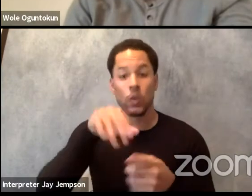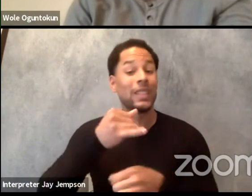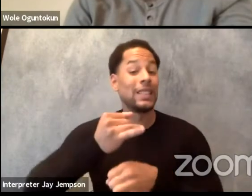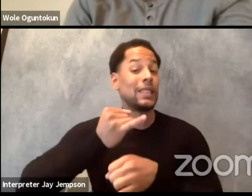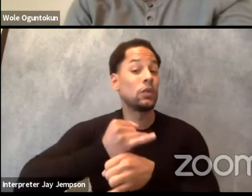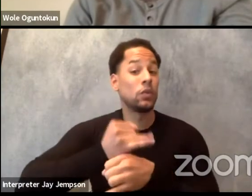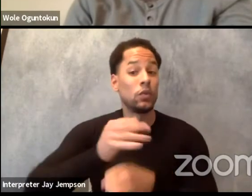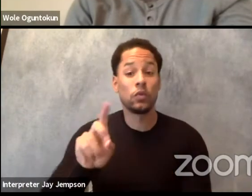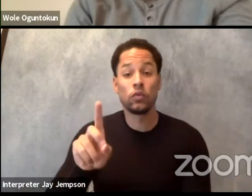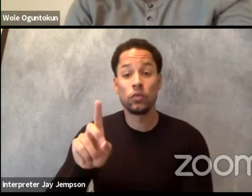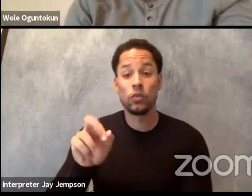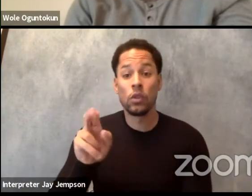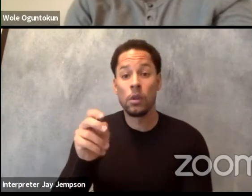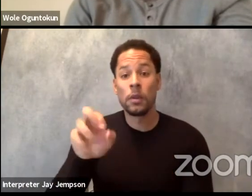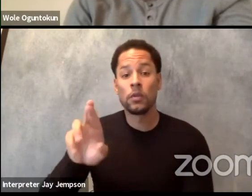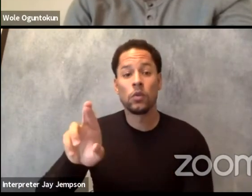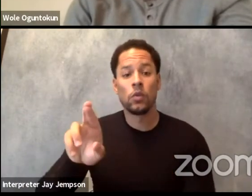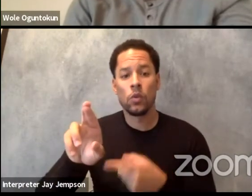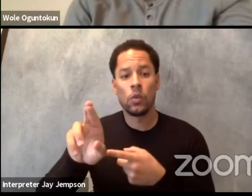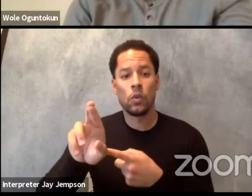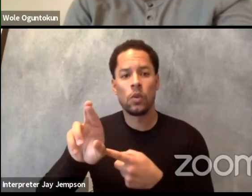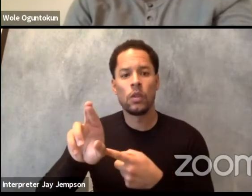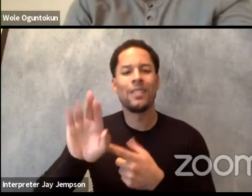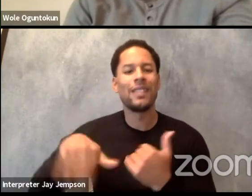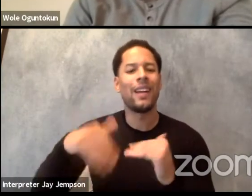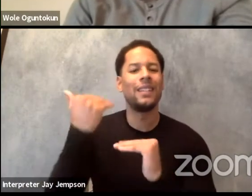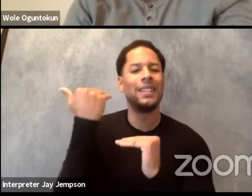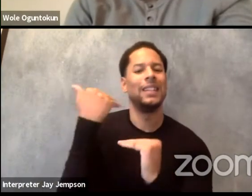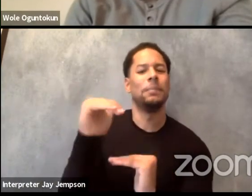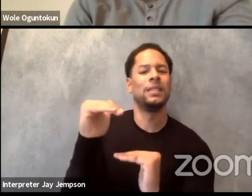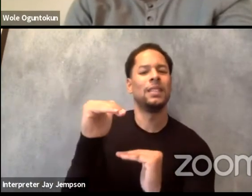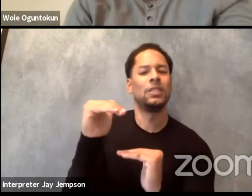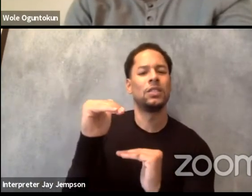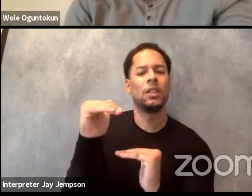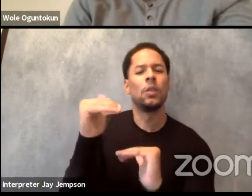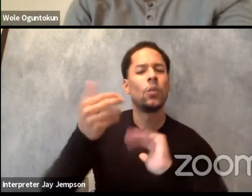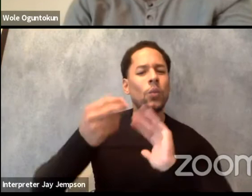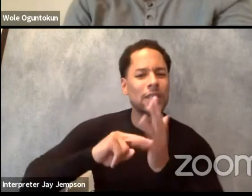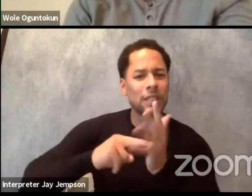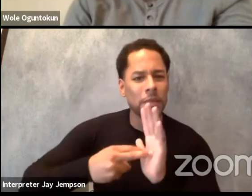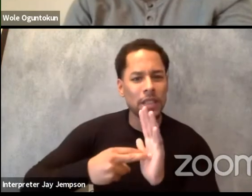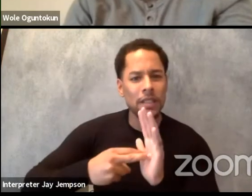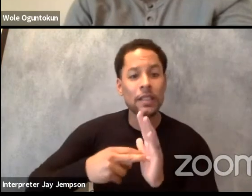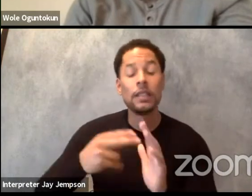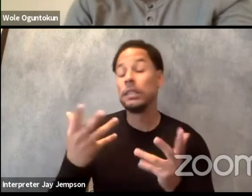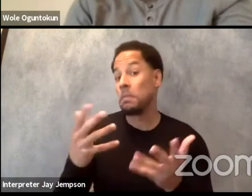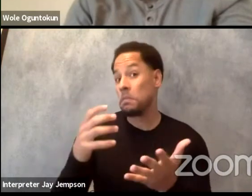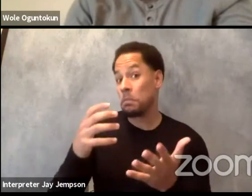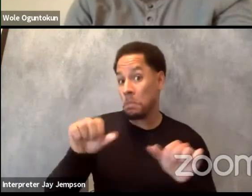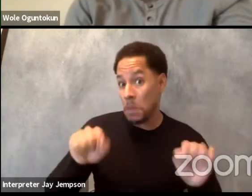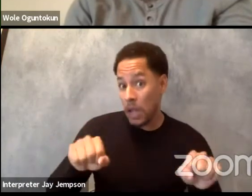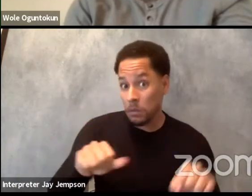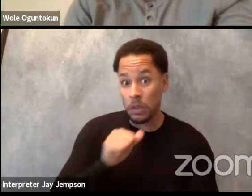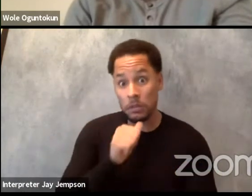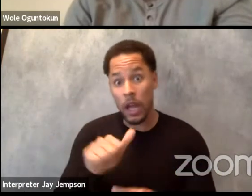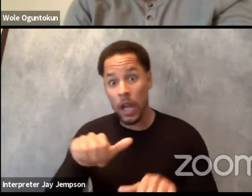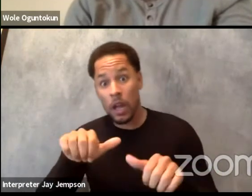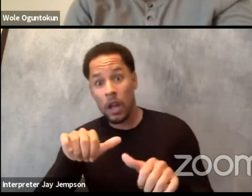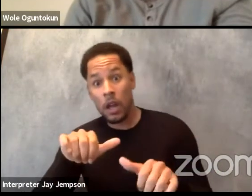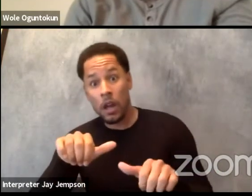and the limitation of what that means within the context of, is it even possible at all and all that I would like you to speak to that